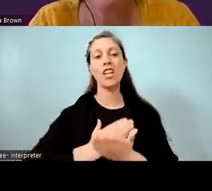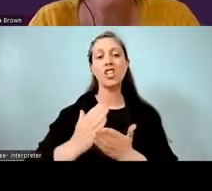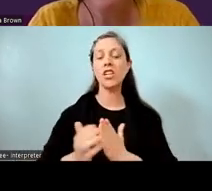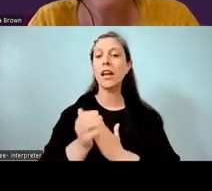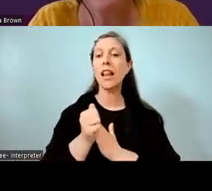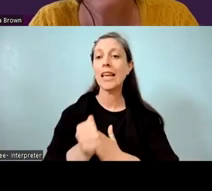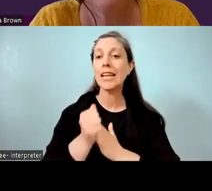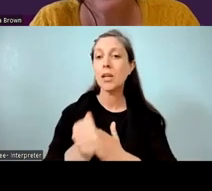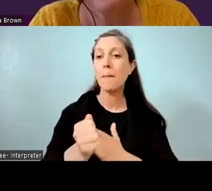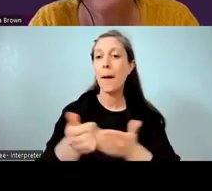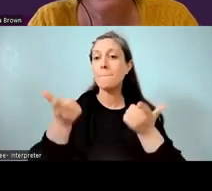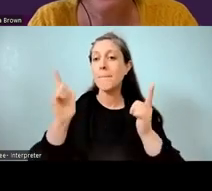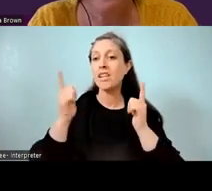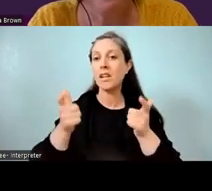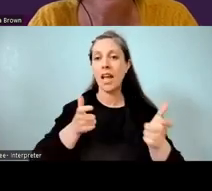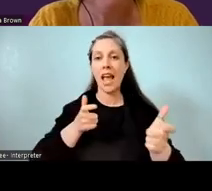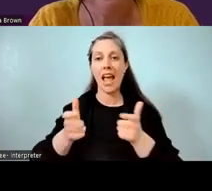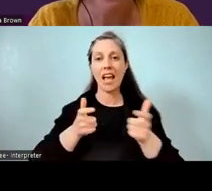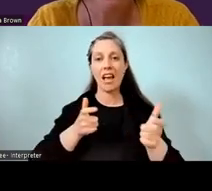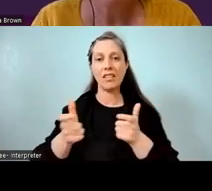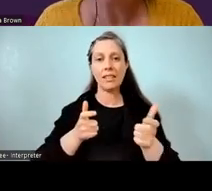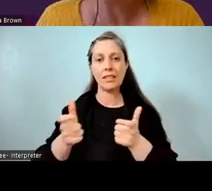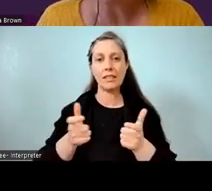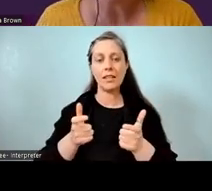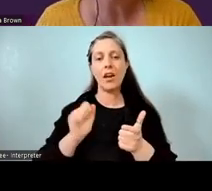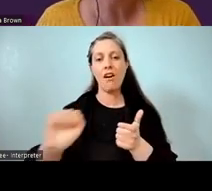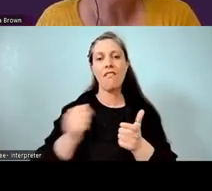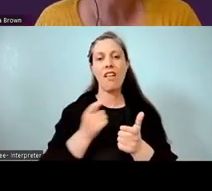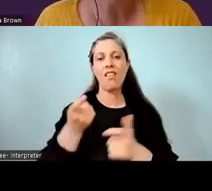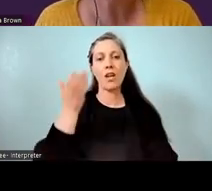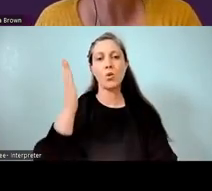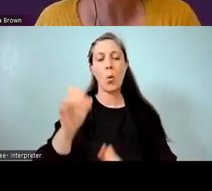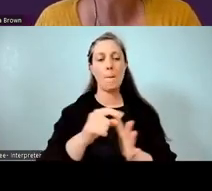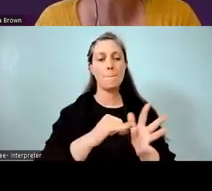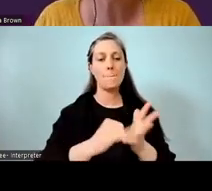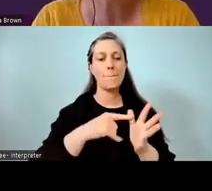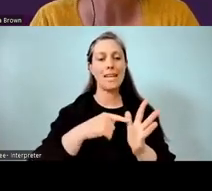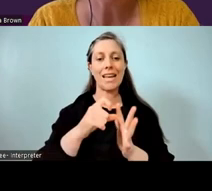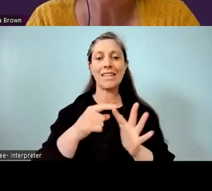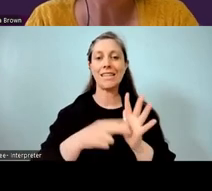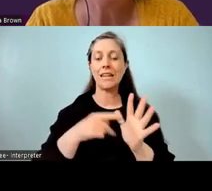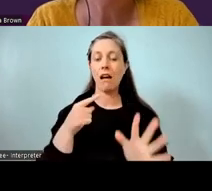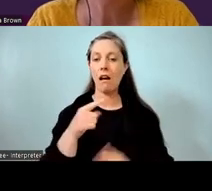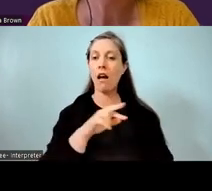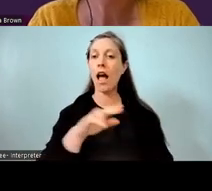and governance of Pasadena School. Just a couple of housekeeping items before we get started.